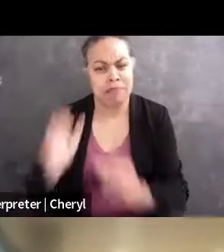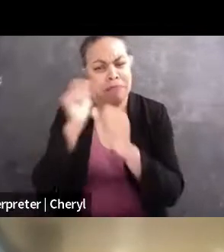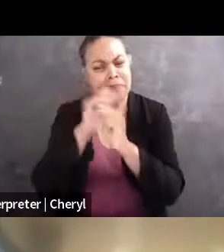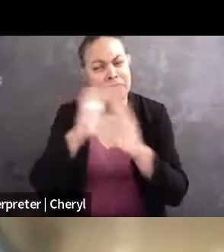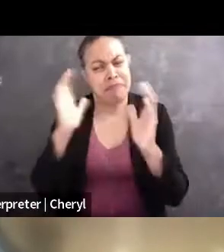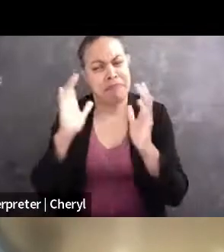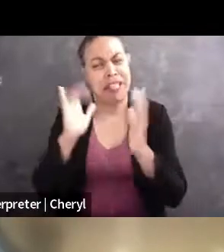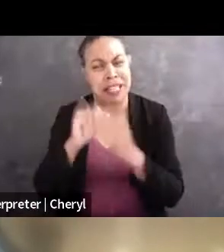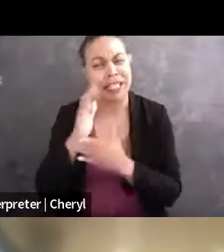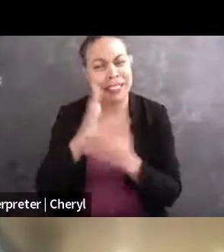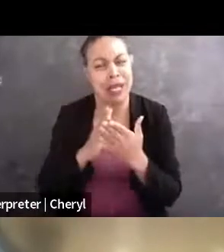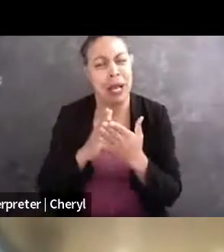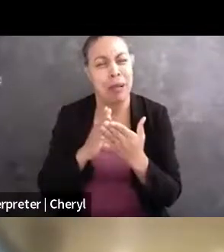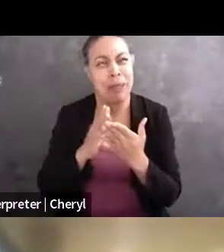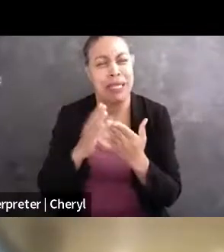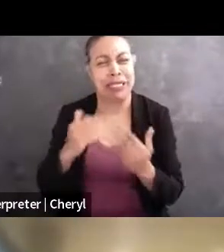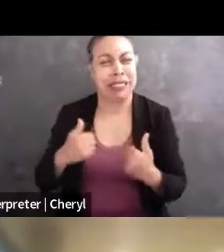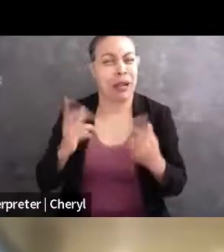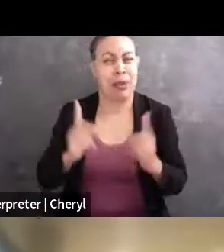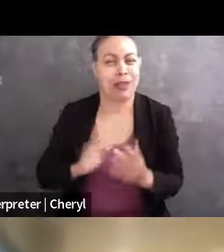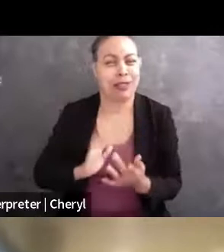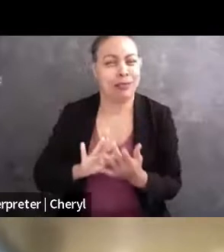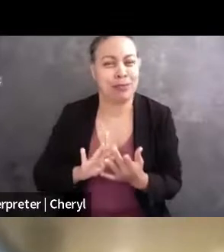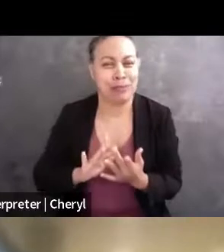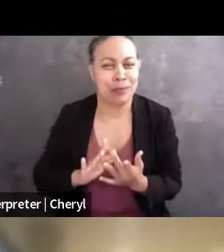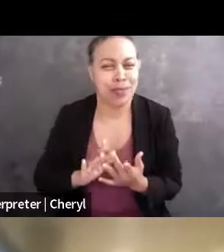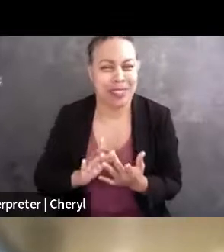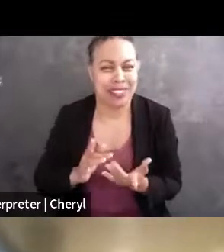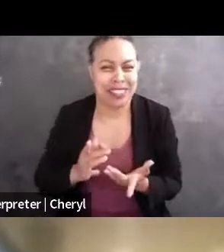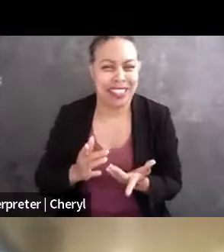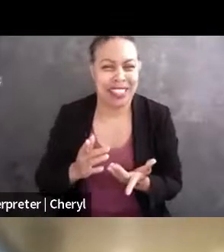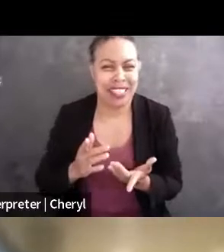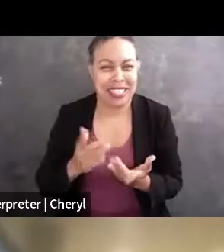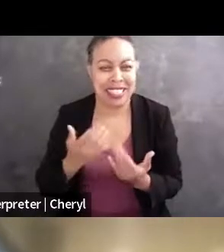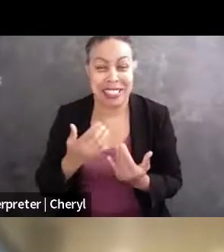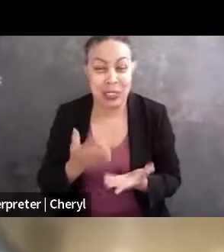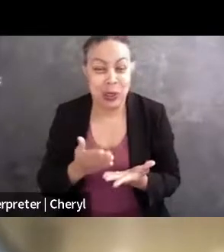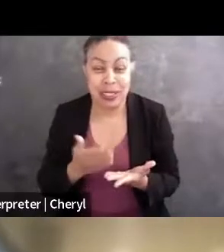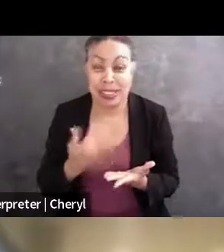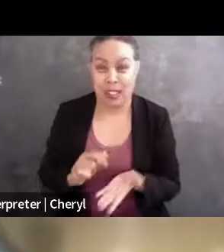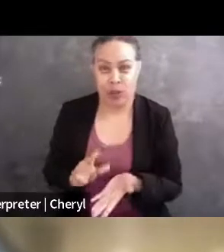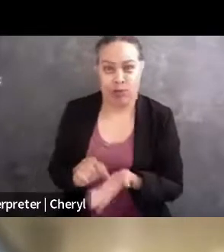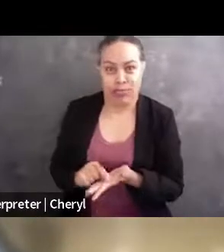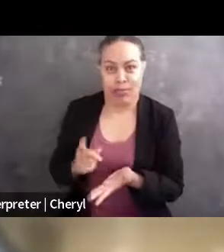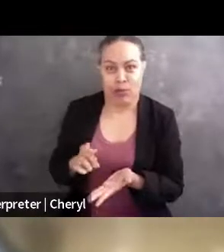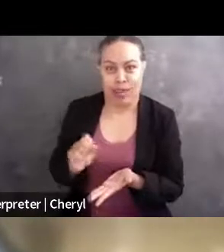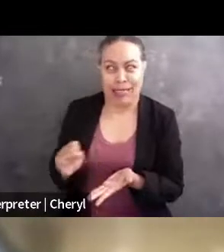some young person calling you as their, there's the literal printing press, I don't know if there are literal printing presses involved anymore,